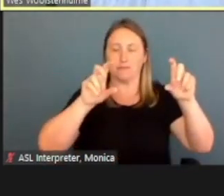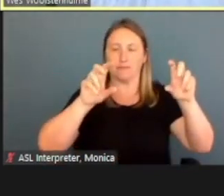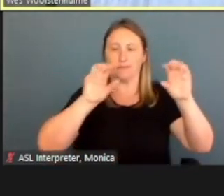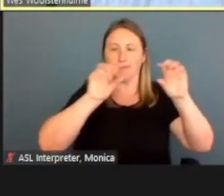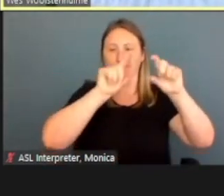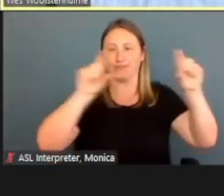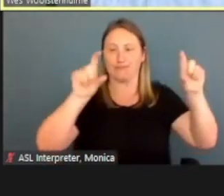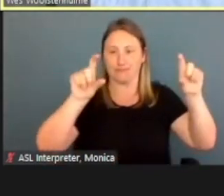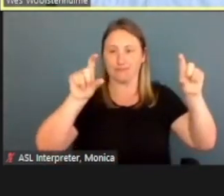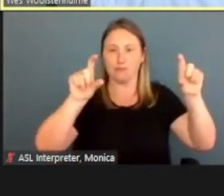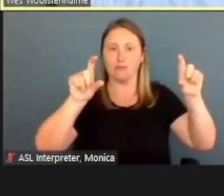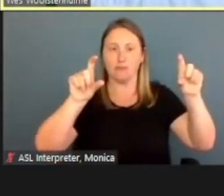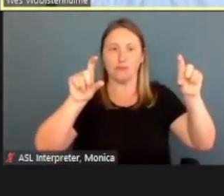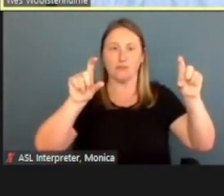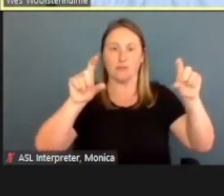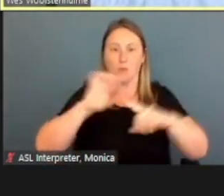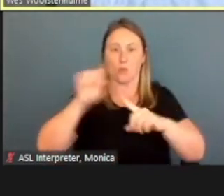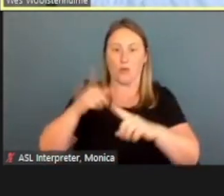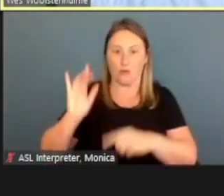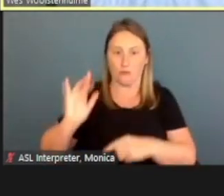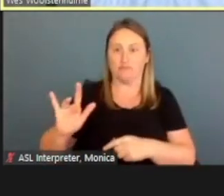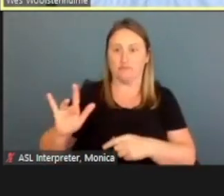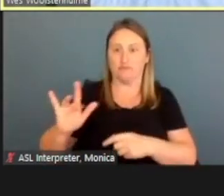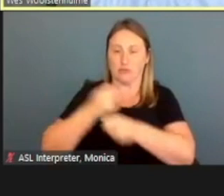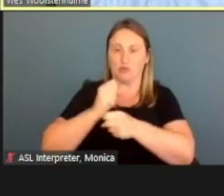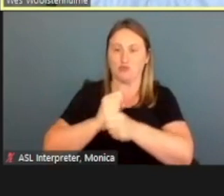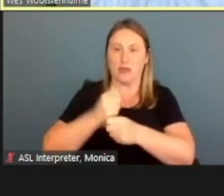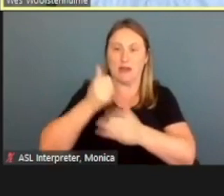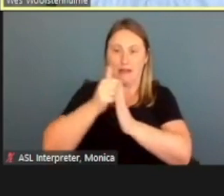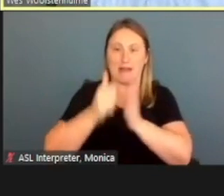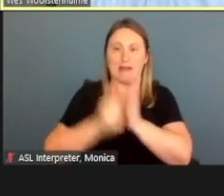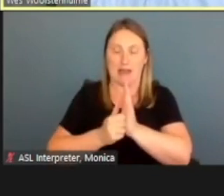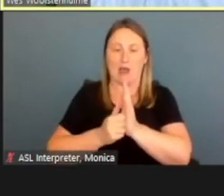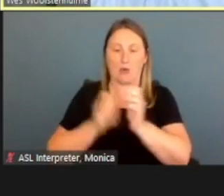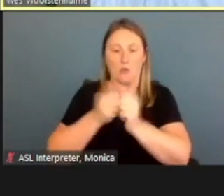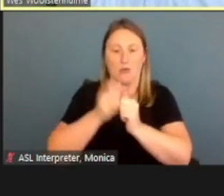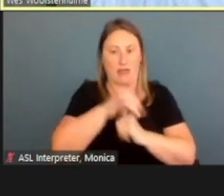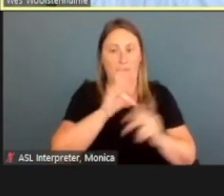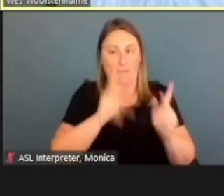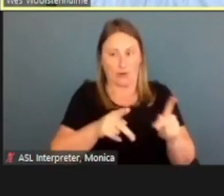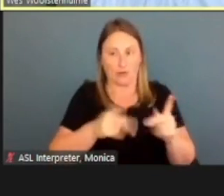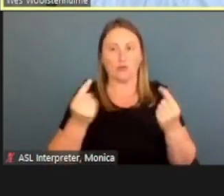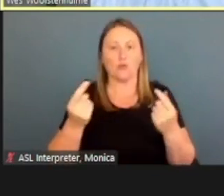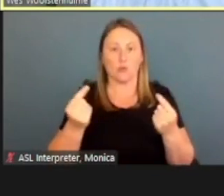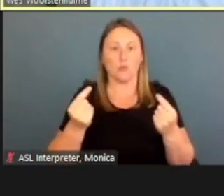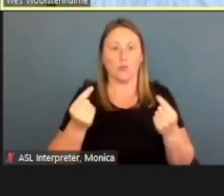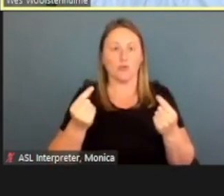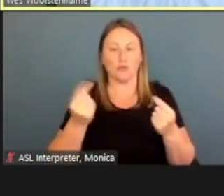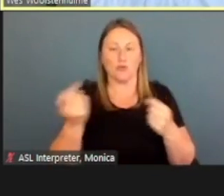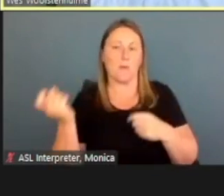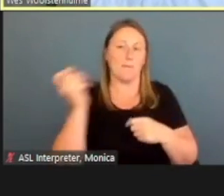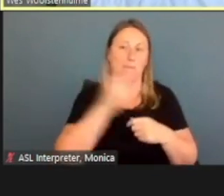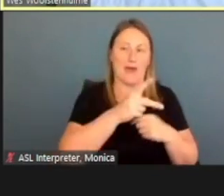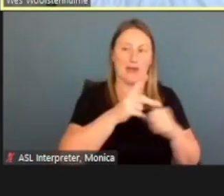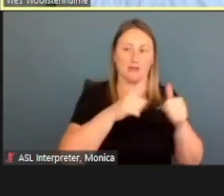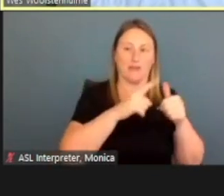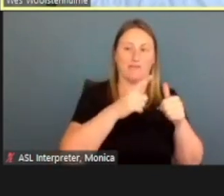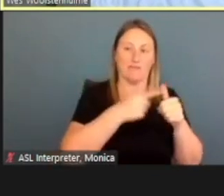Once you have created the account with the individual, then you'll want to go back to this redirect tab